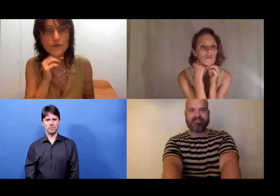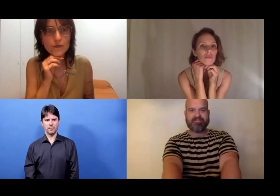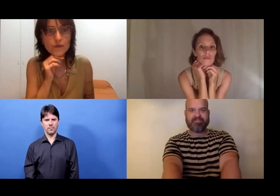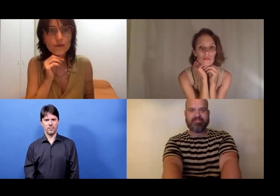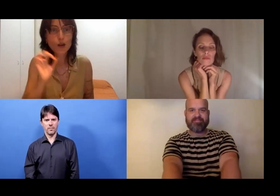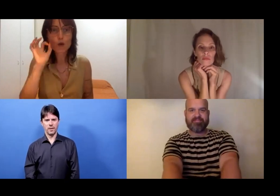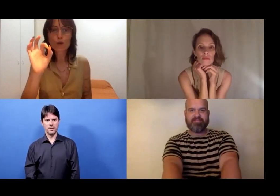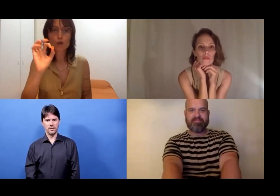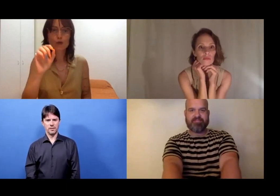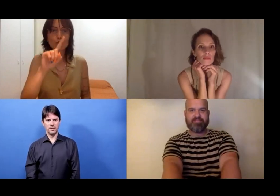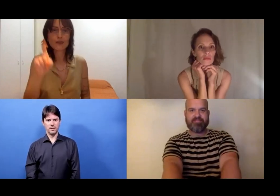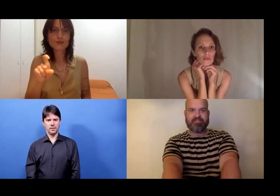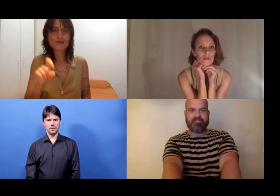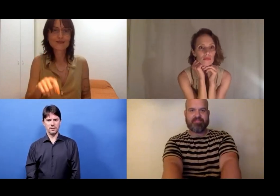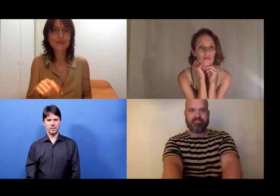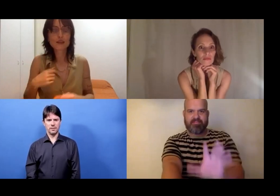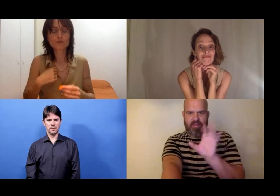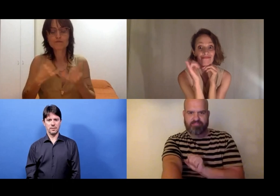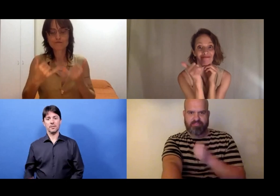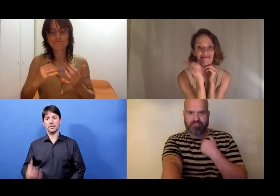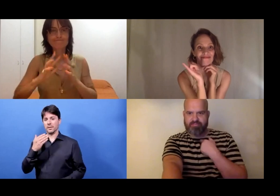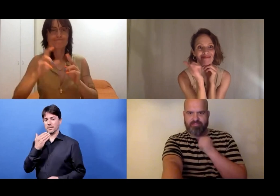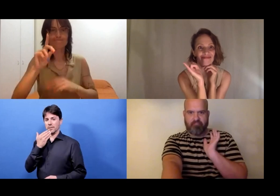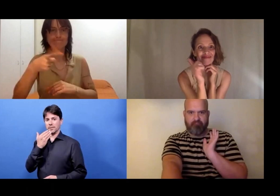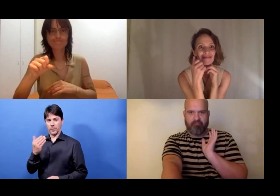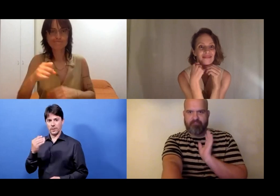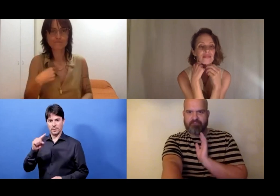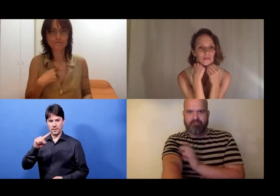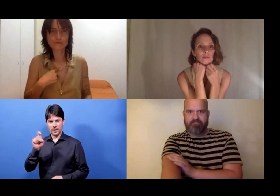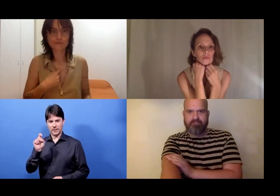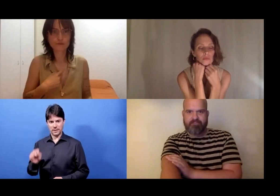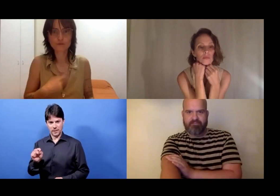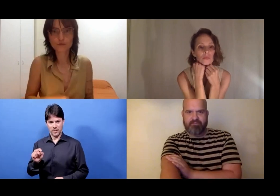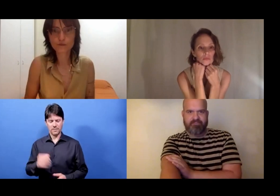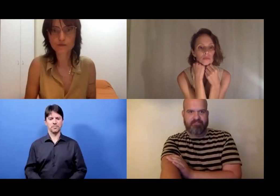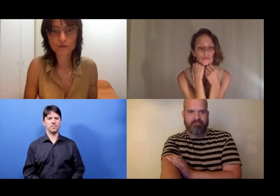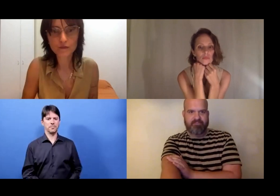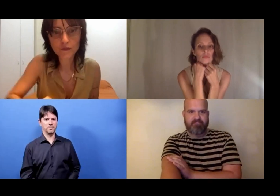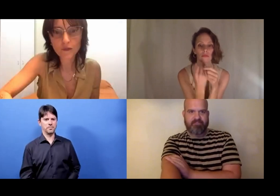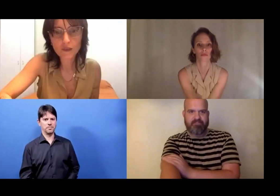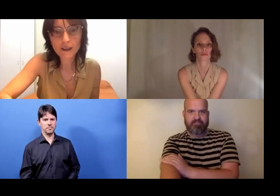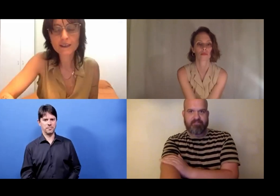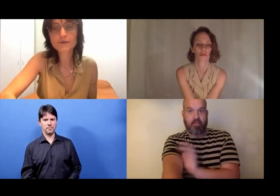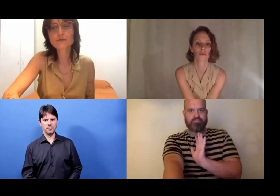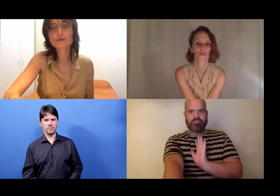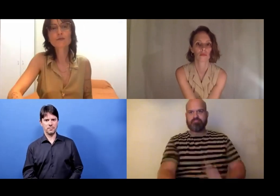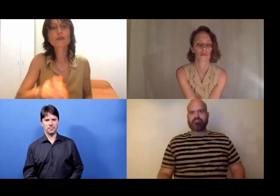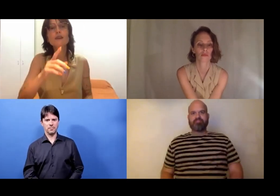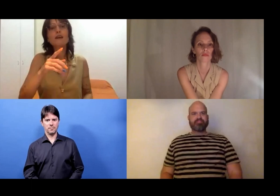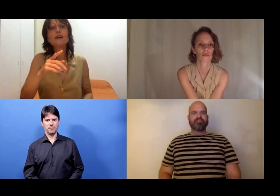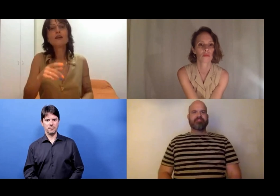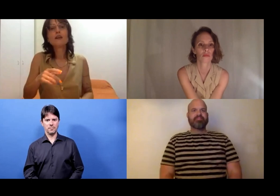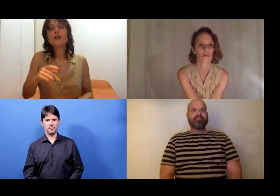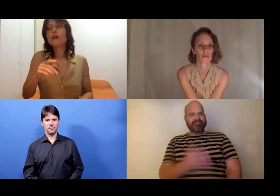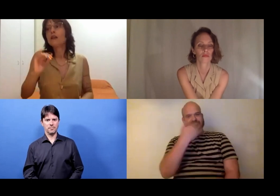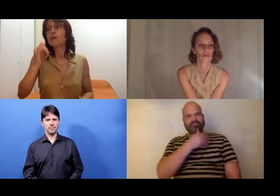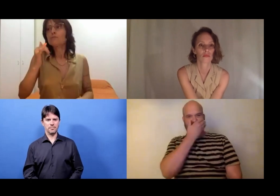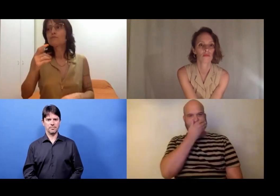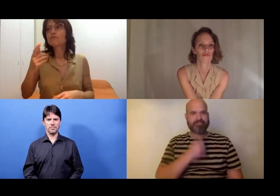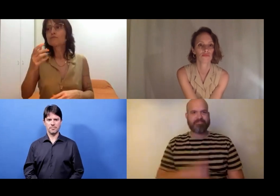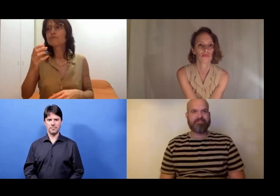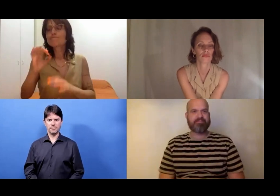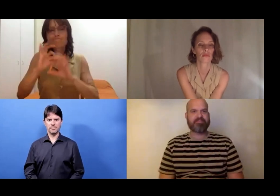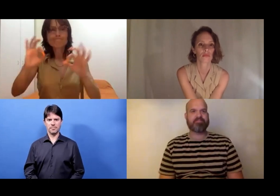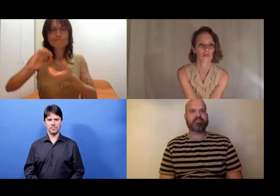Rita Mazza: Oh, what a good question. Should I sign your question in DGS now?